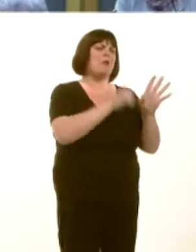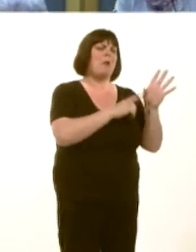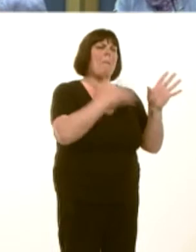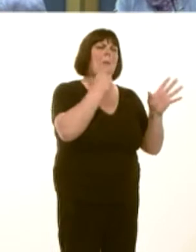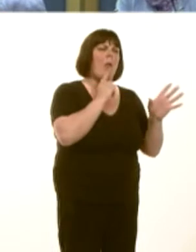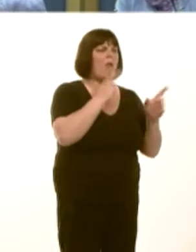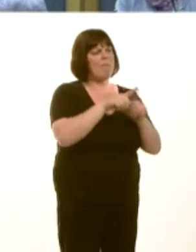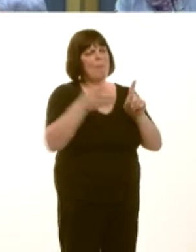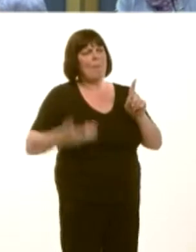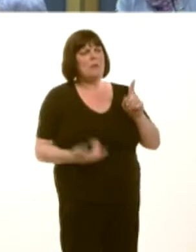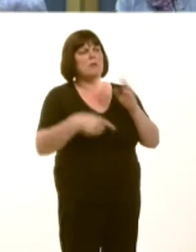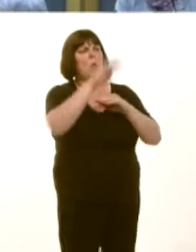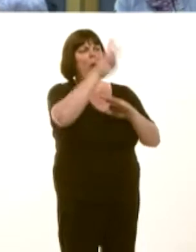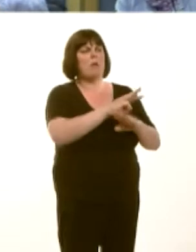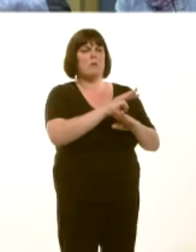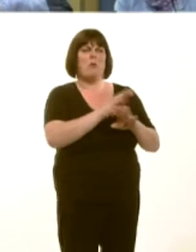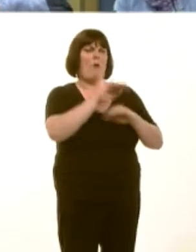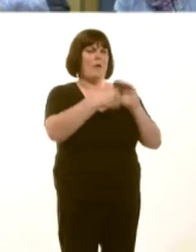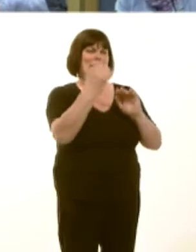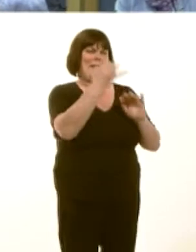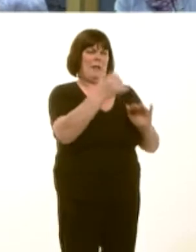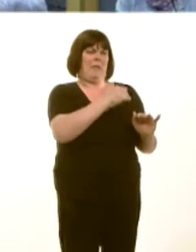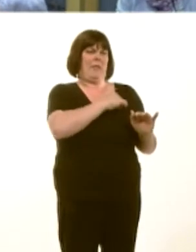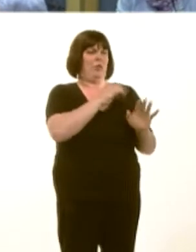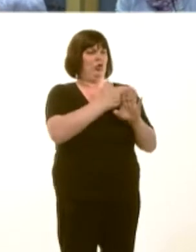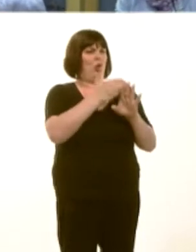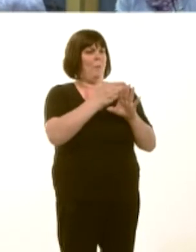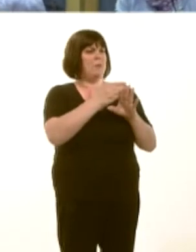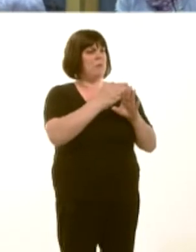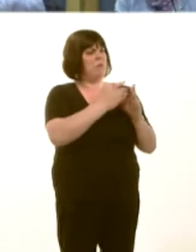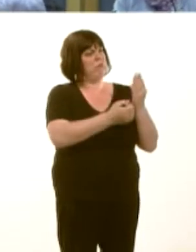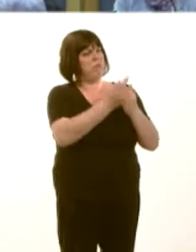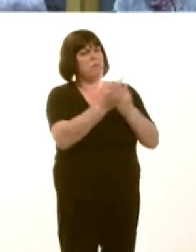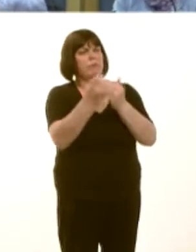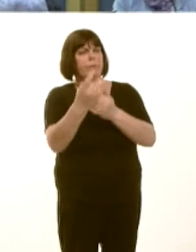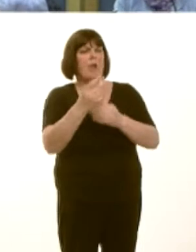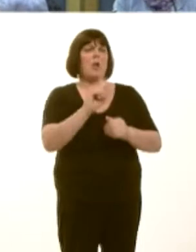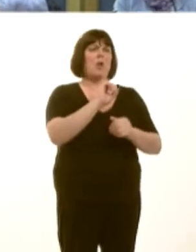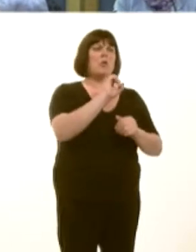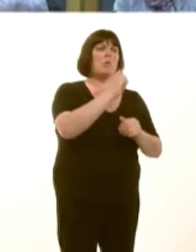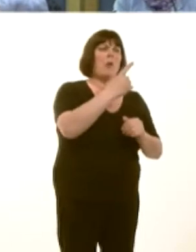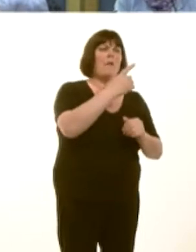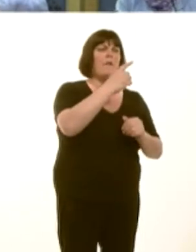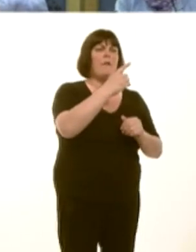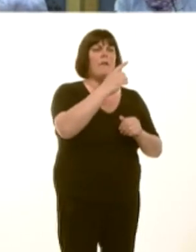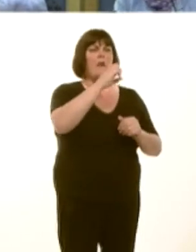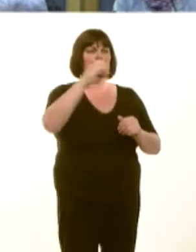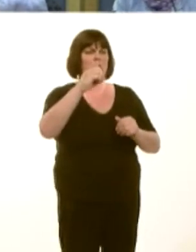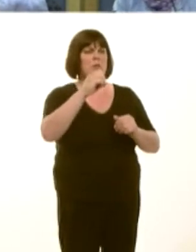Over 17,000 jobs have been created so far, of which 1,200 have been filled in the Caerphilly